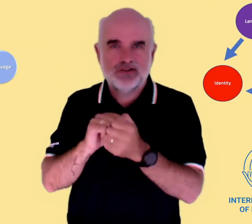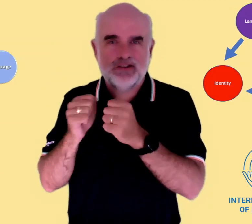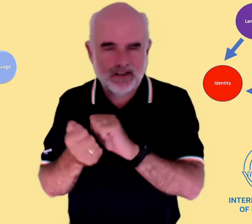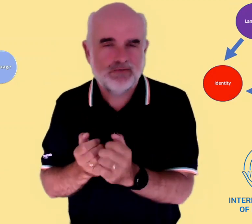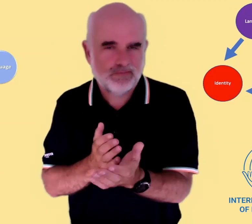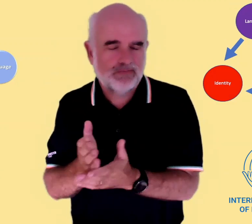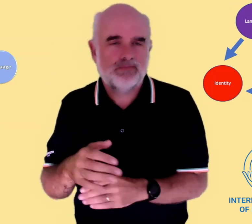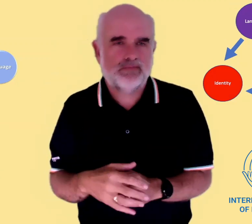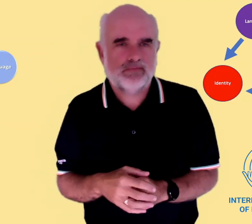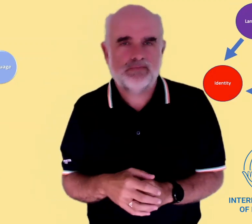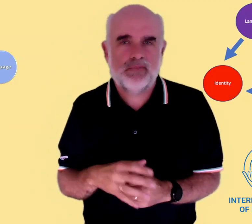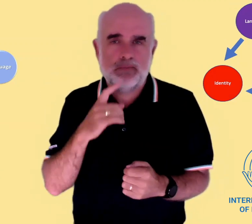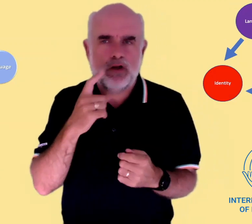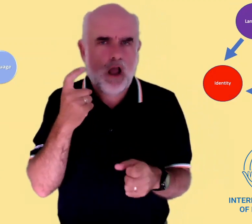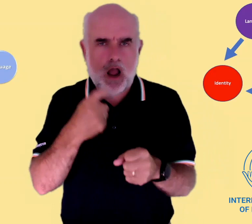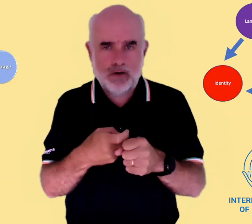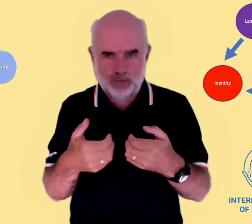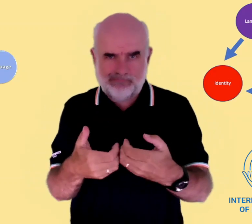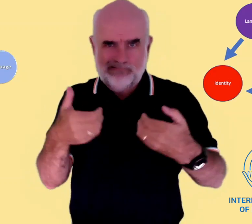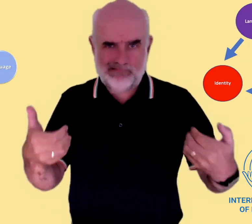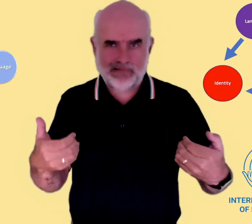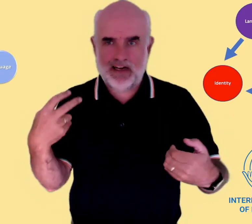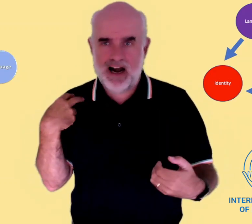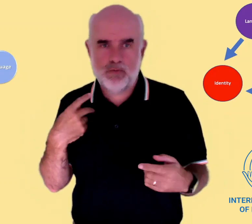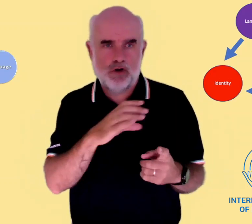and influences, others. The way that we think, our identity - these things change,